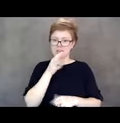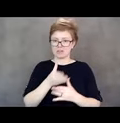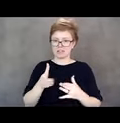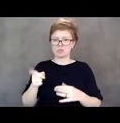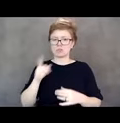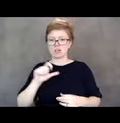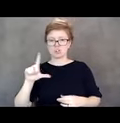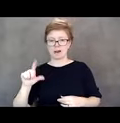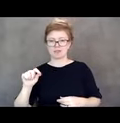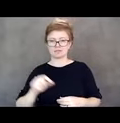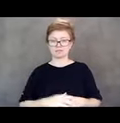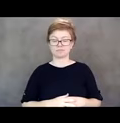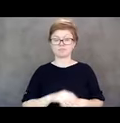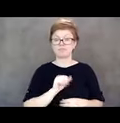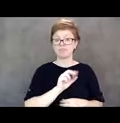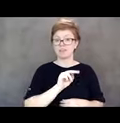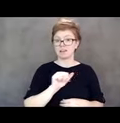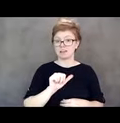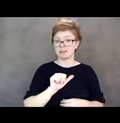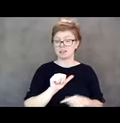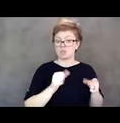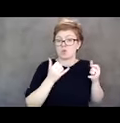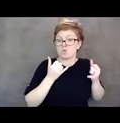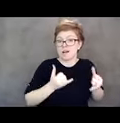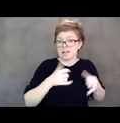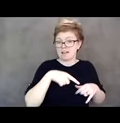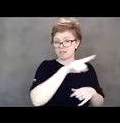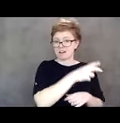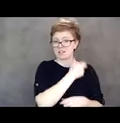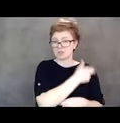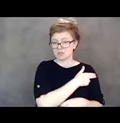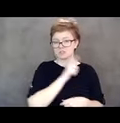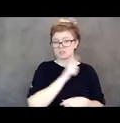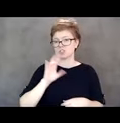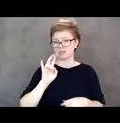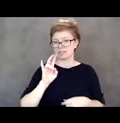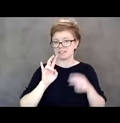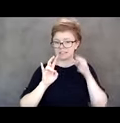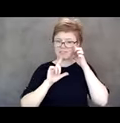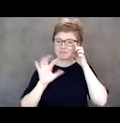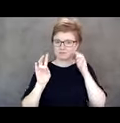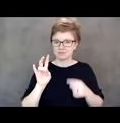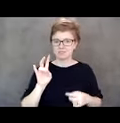Anna is in a hospital right now in central Oregon. She's 27. She has, developmental disabilities.